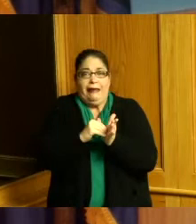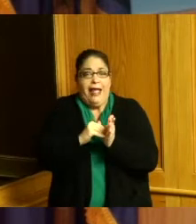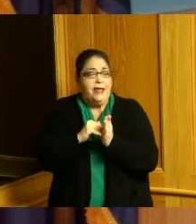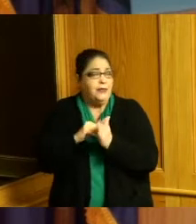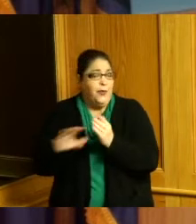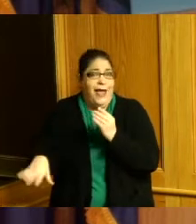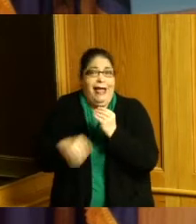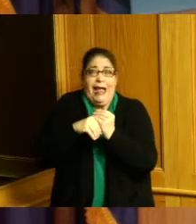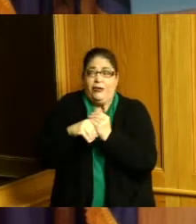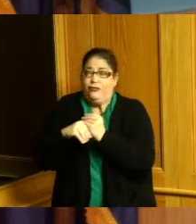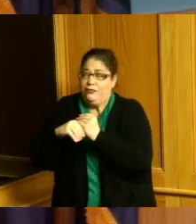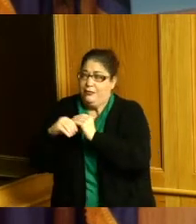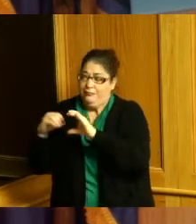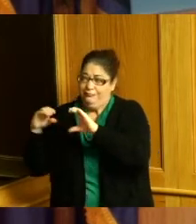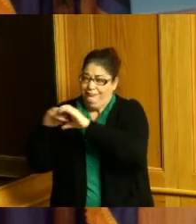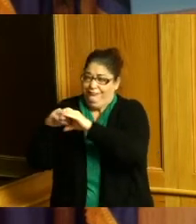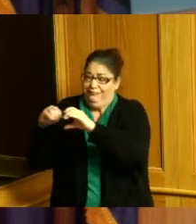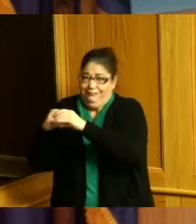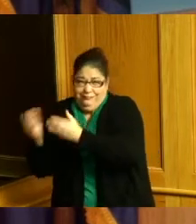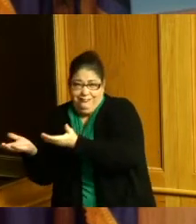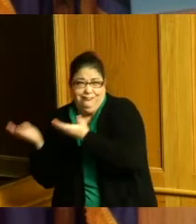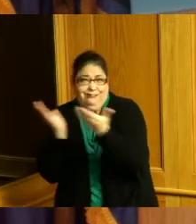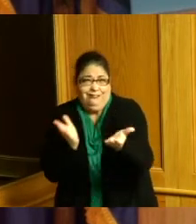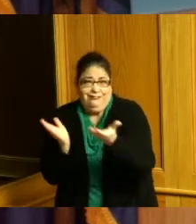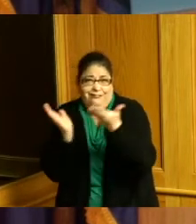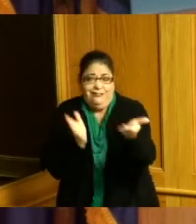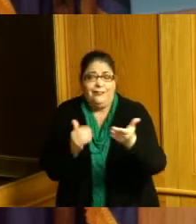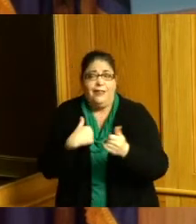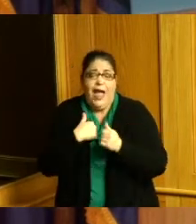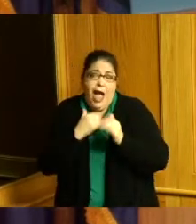when I had a chance to do that I got a chance to go all over the county